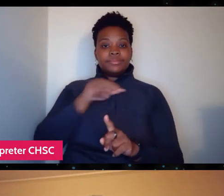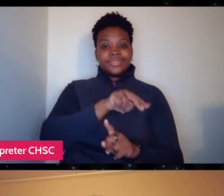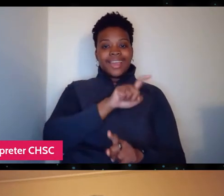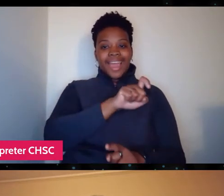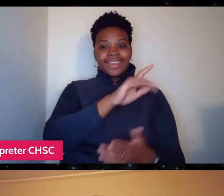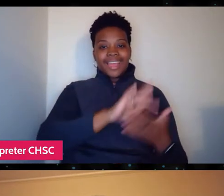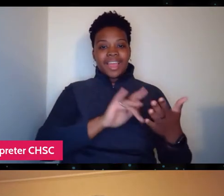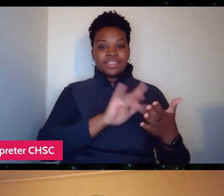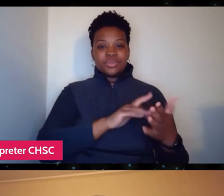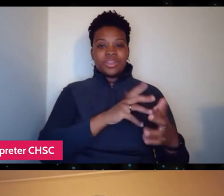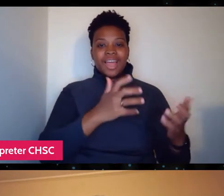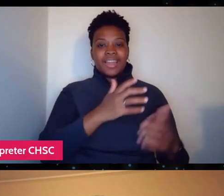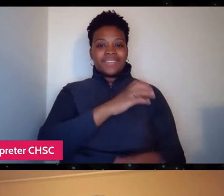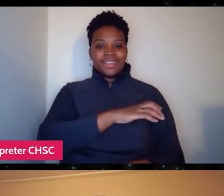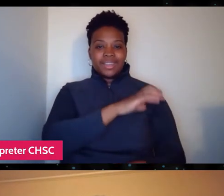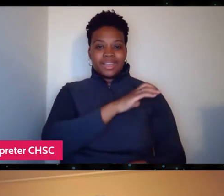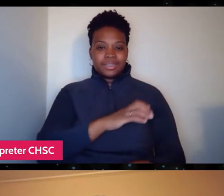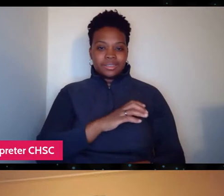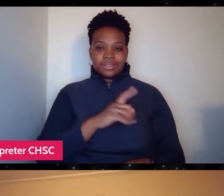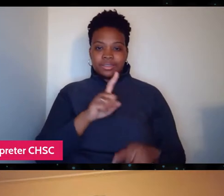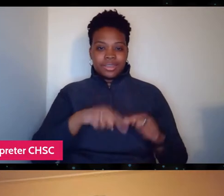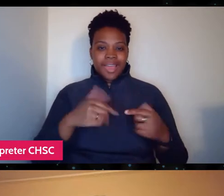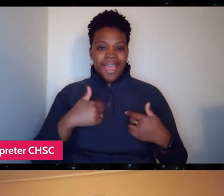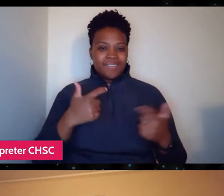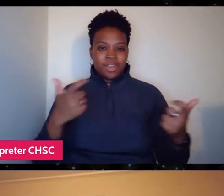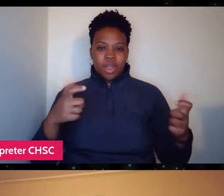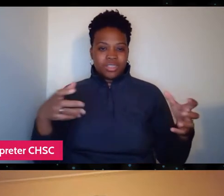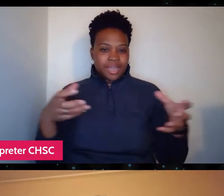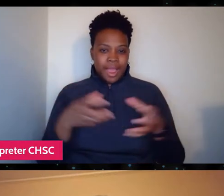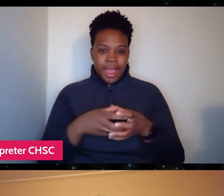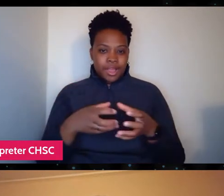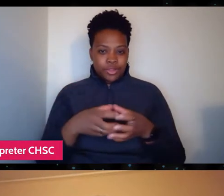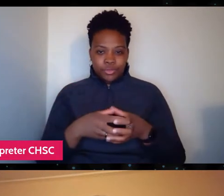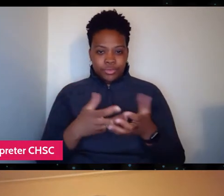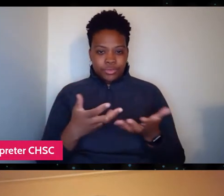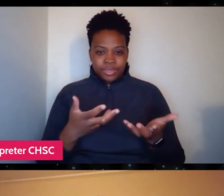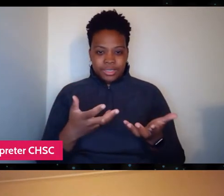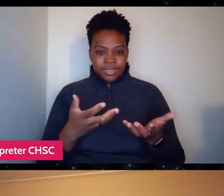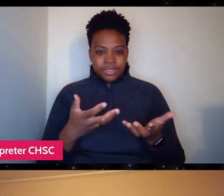because you obviously couldn't have these large gatherings in a midst of pandemic.